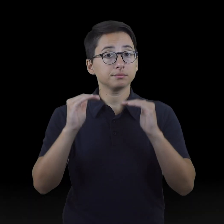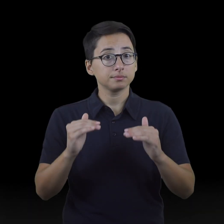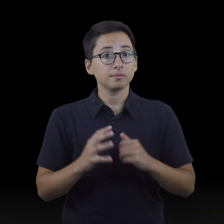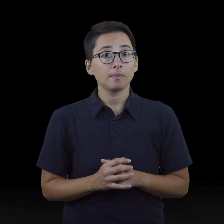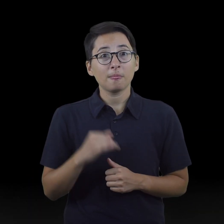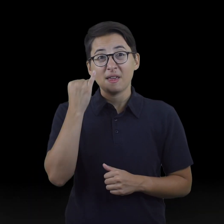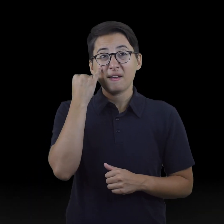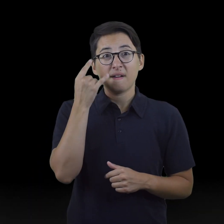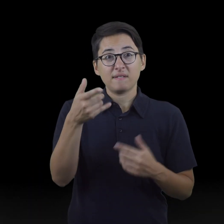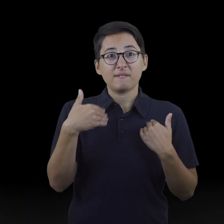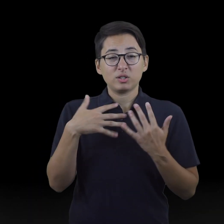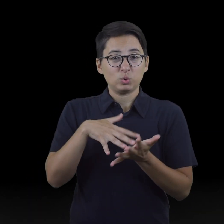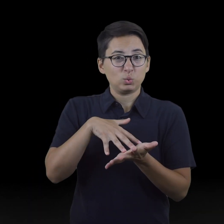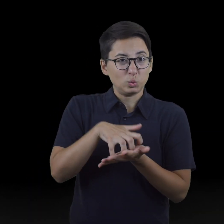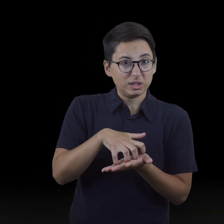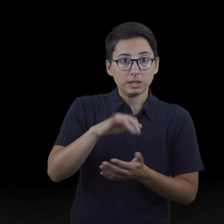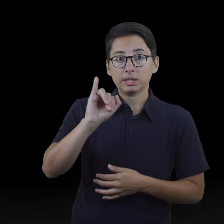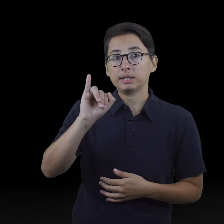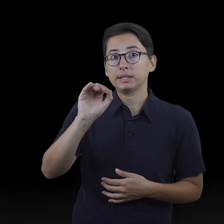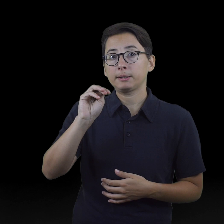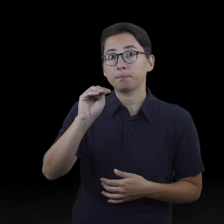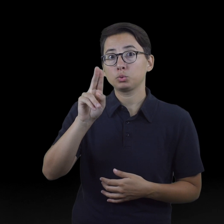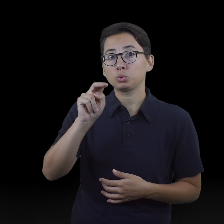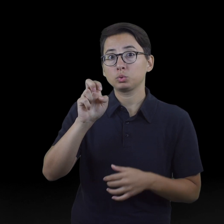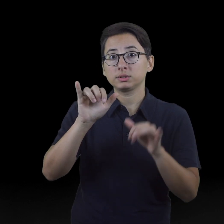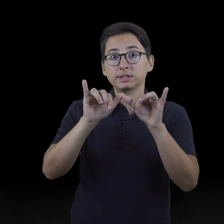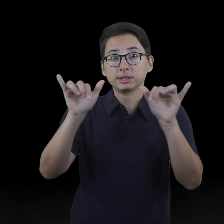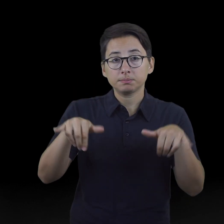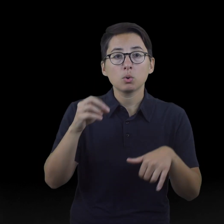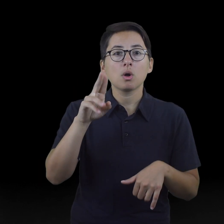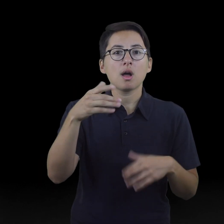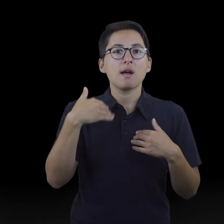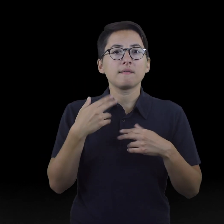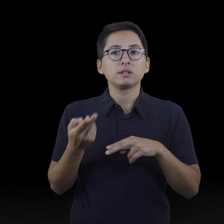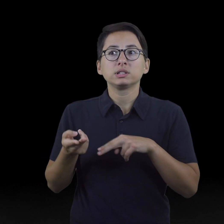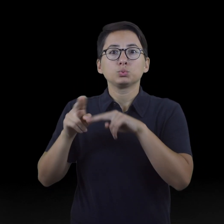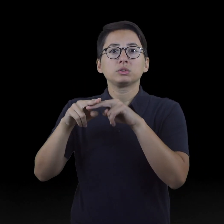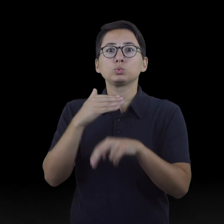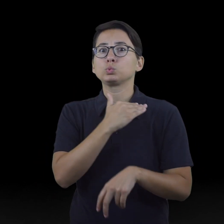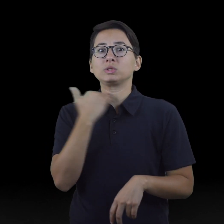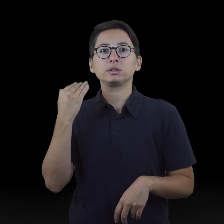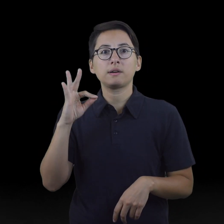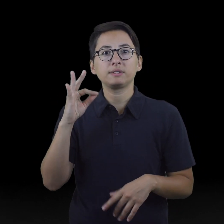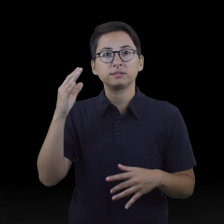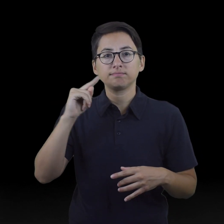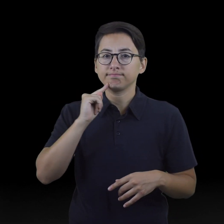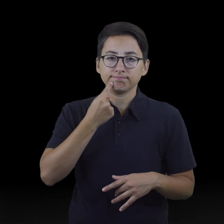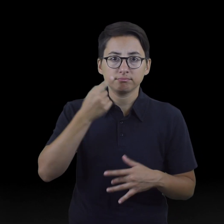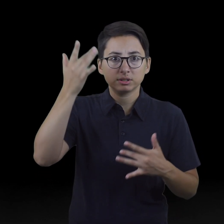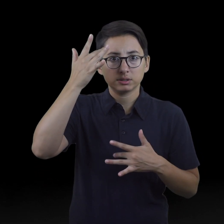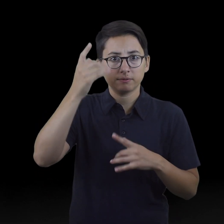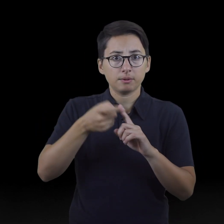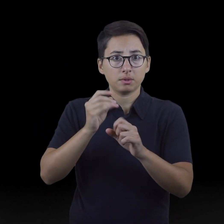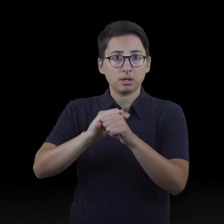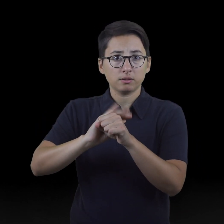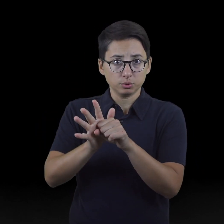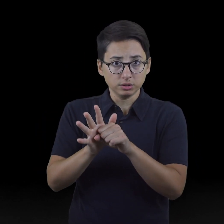● If you have a weakened immune system or at an increased risk for severe disease from COVID-19.